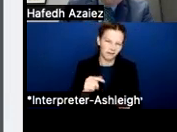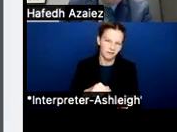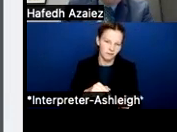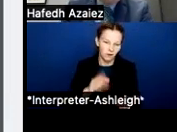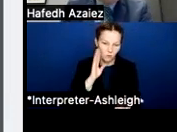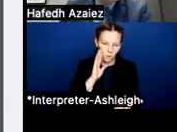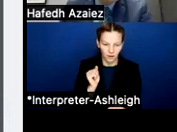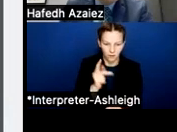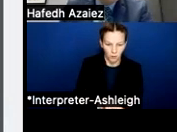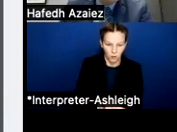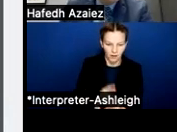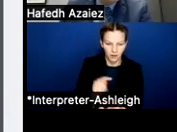and tax rates for the next year.